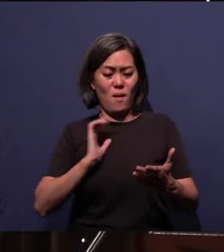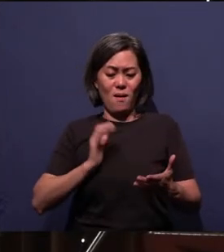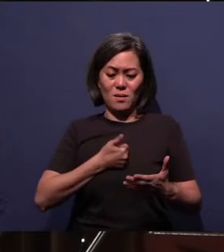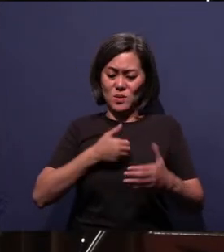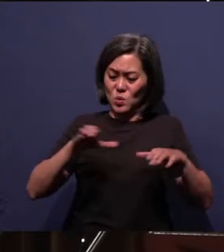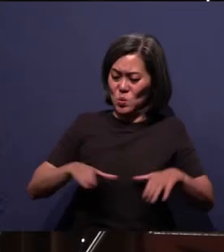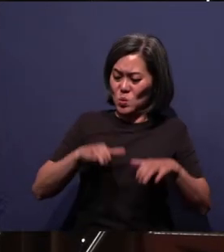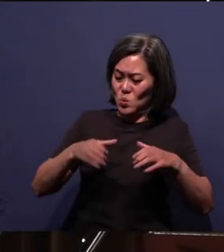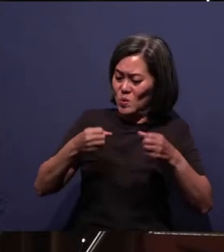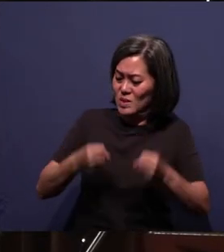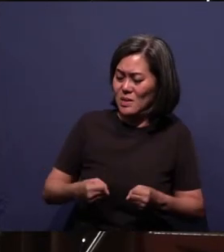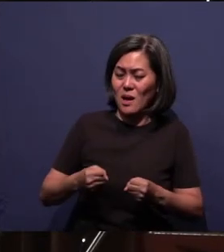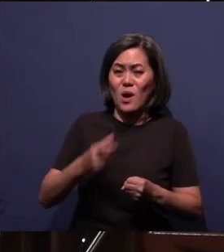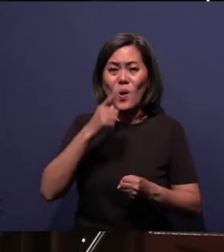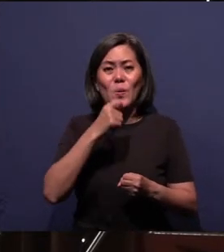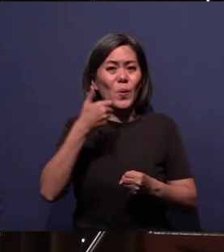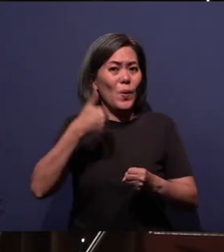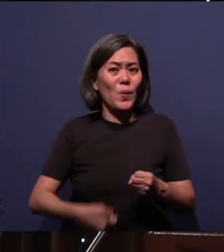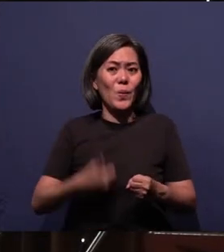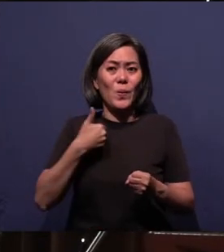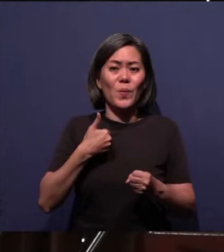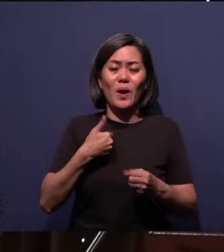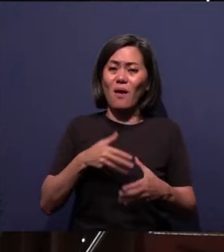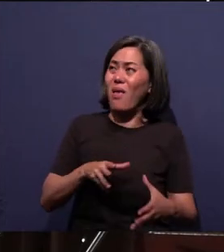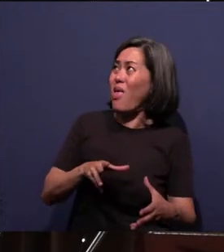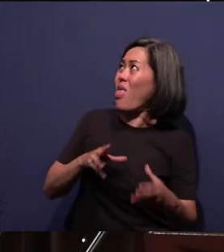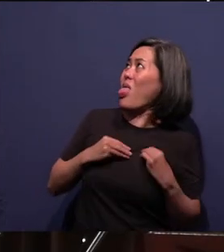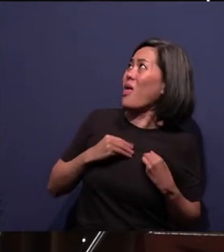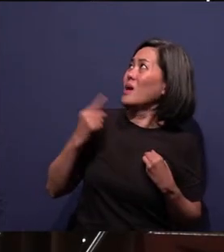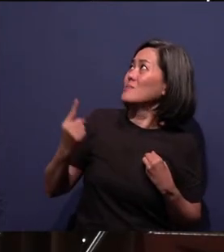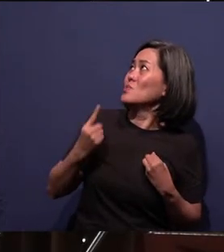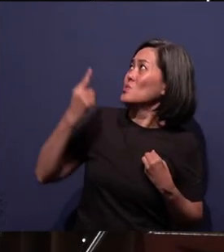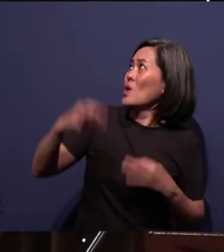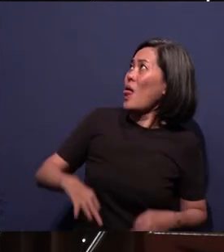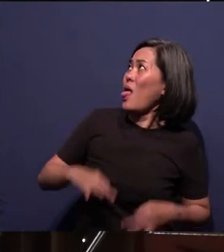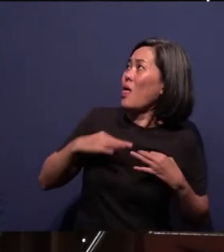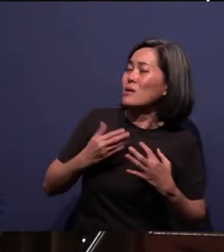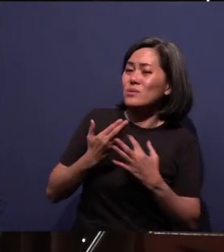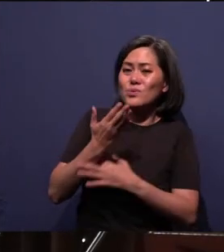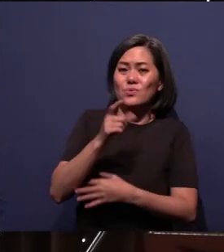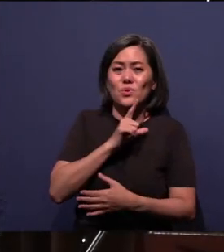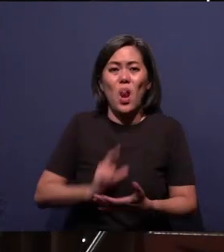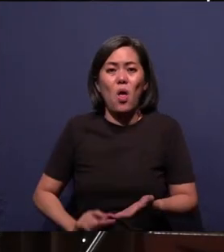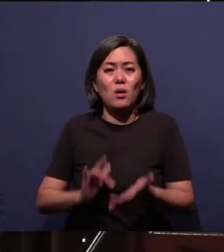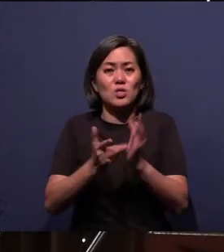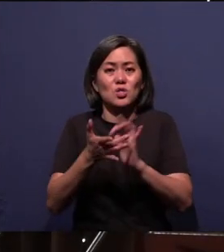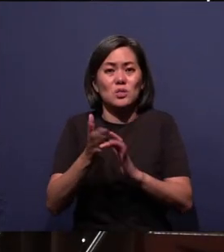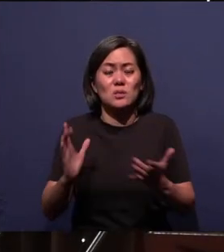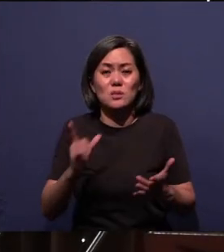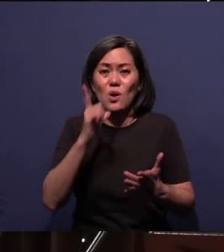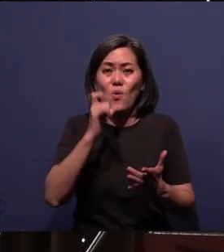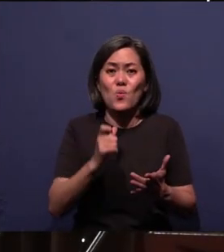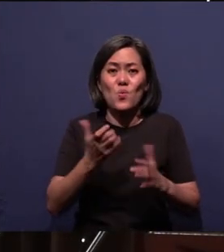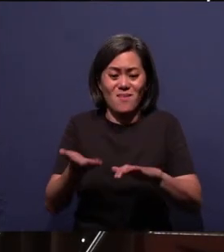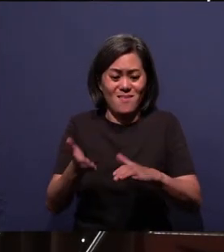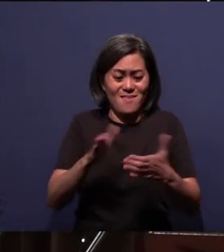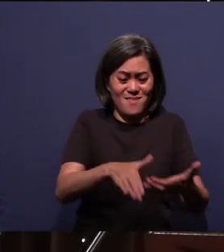Who are we to accept eternal life through our Lord Jesus who died, buried, rose